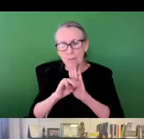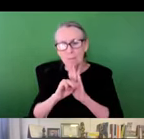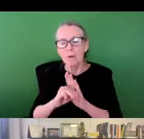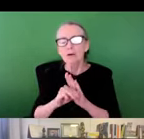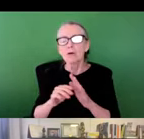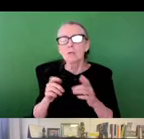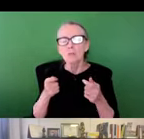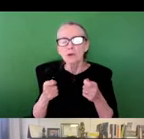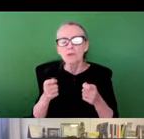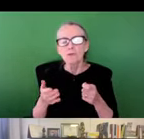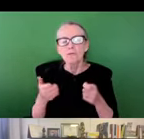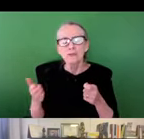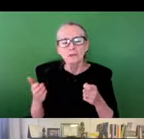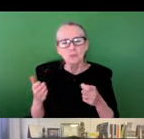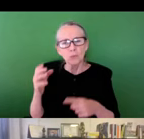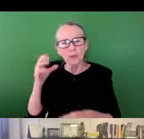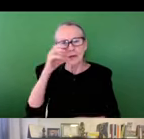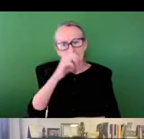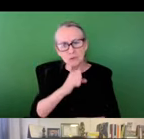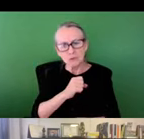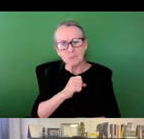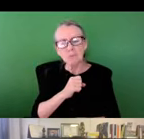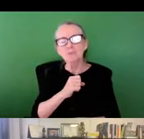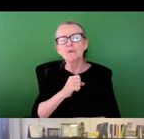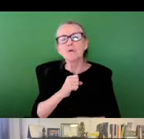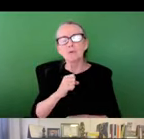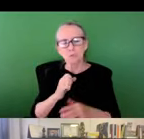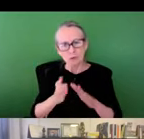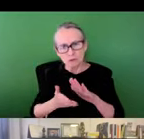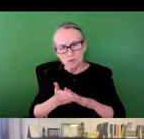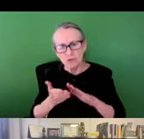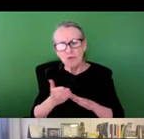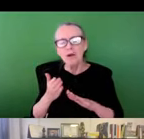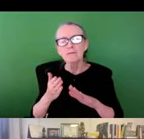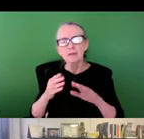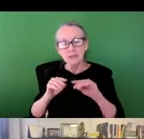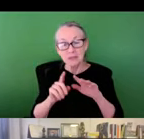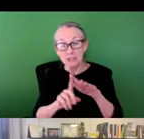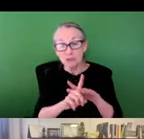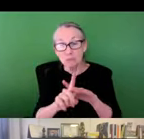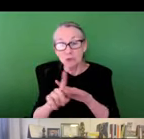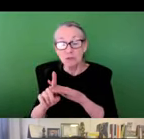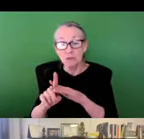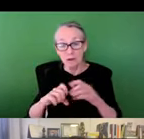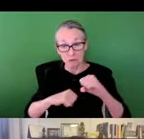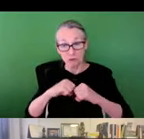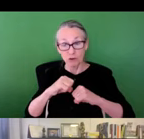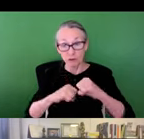we have run multivariable regression models that control for things that we would normally assume to draw out the